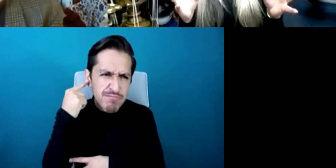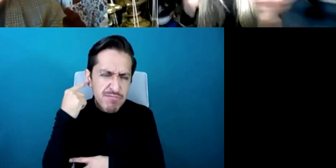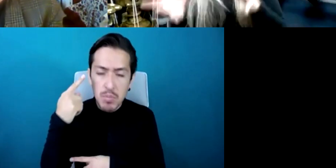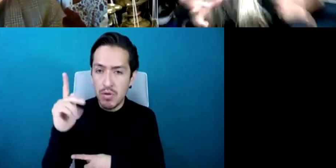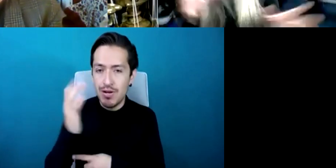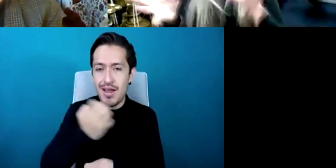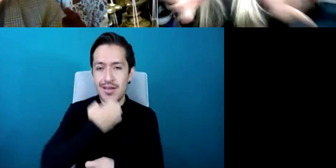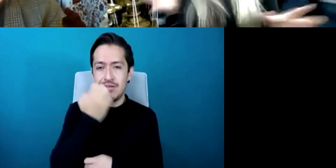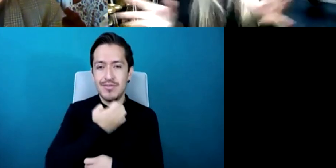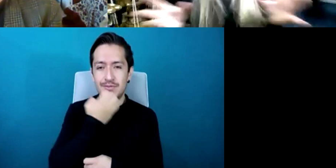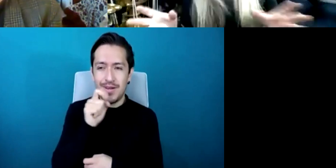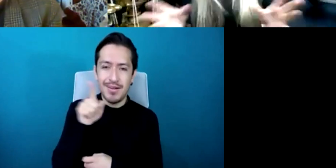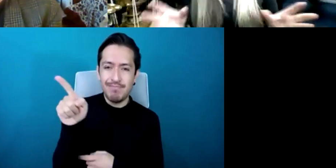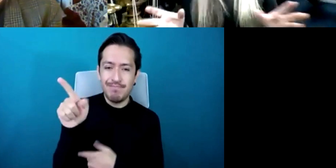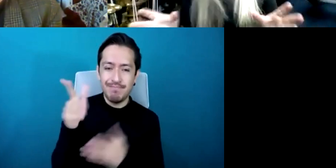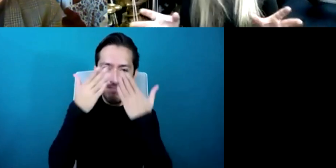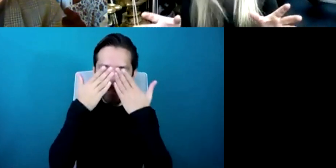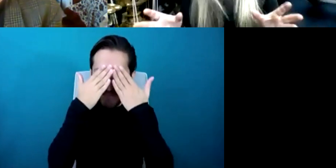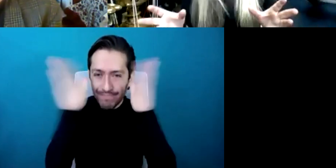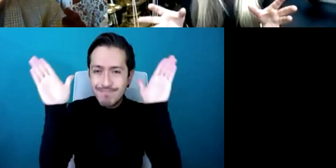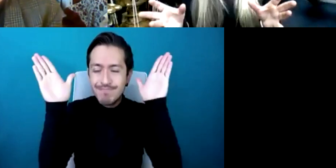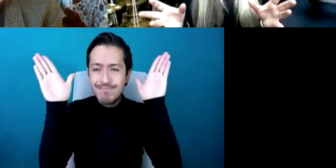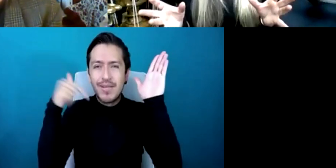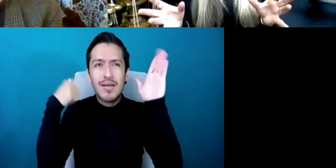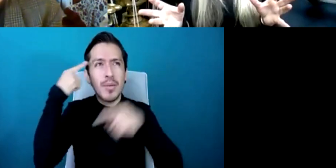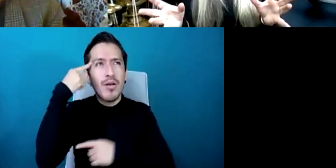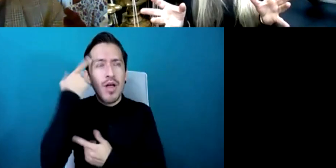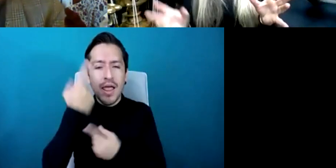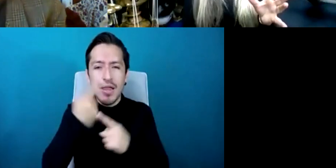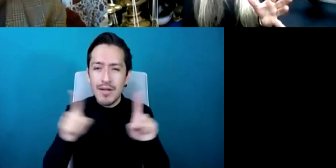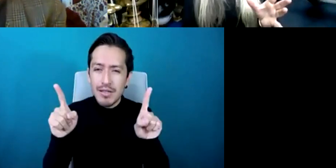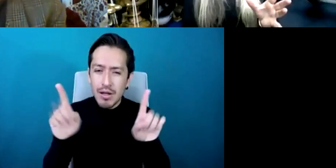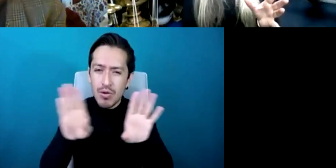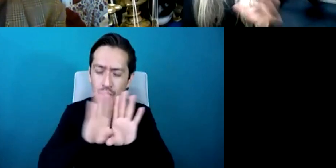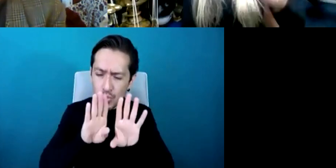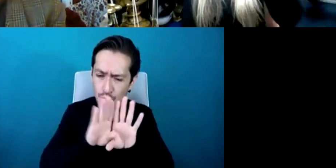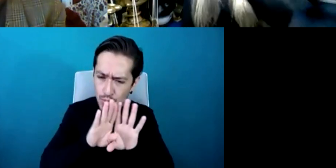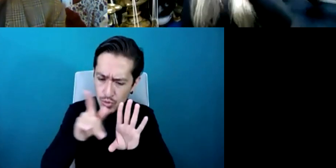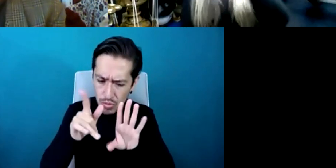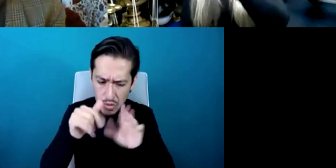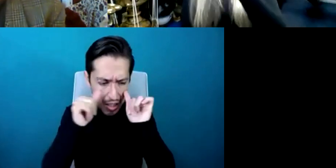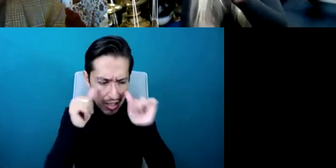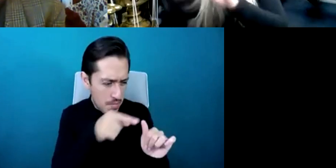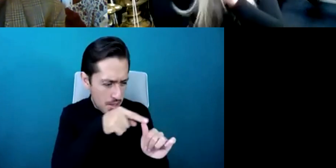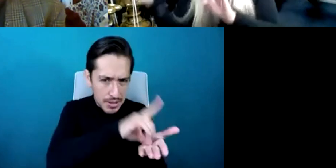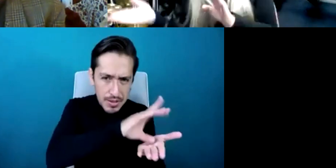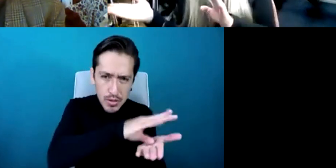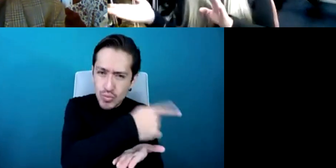how else can we deal with this situation you know so, he completely sort of erased what his thinking